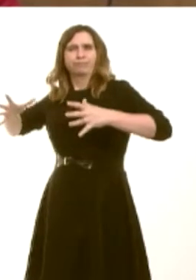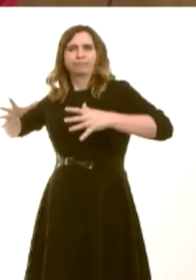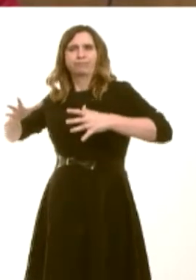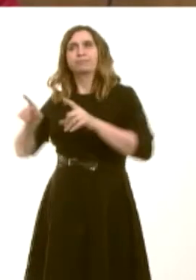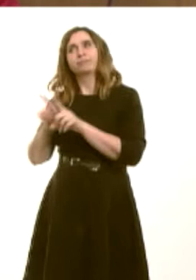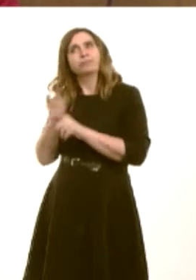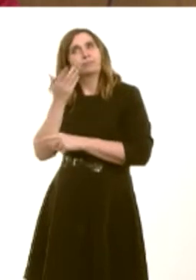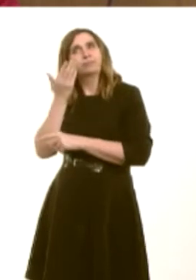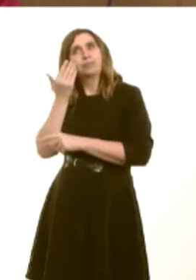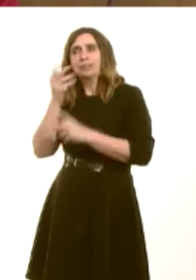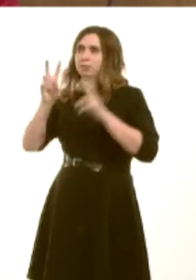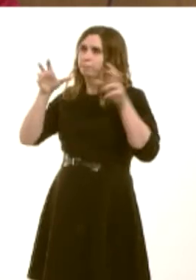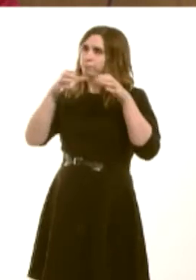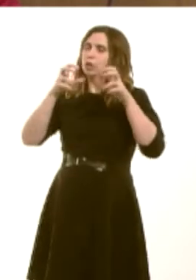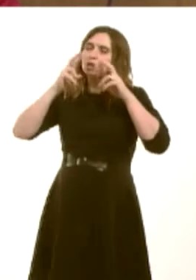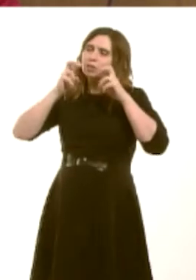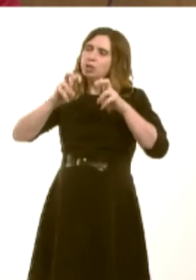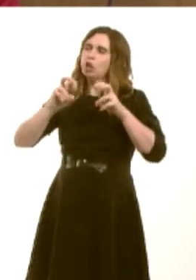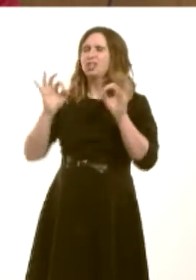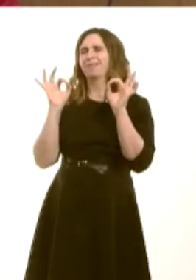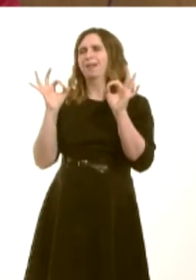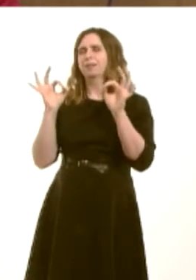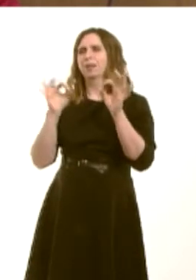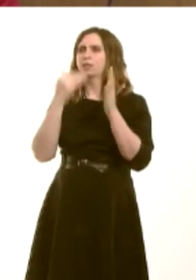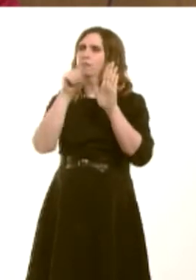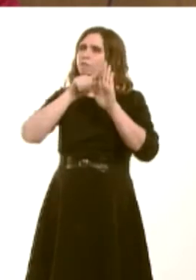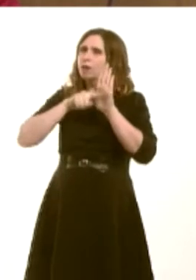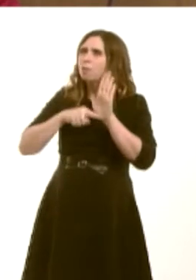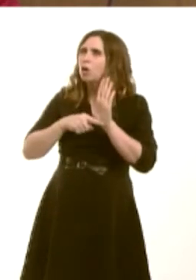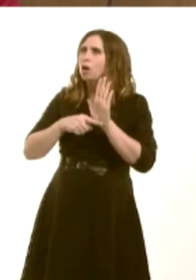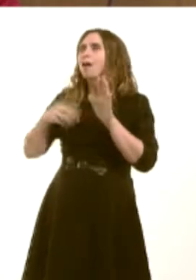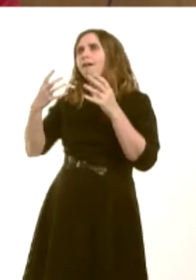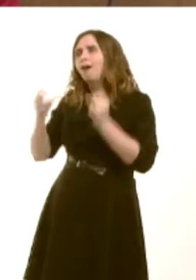the recent research excellence frameworkóthey conduct research with real social and economic